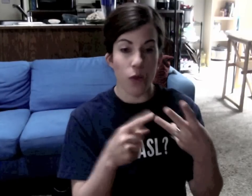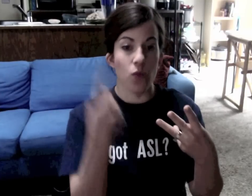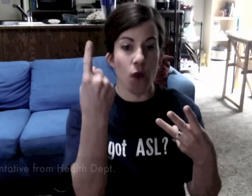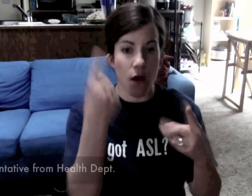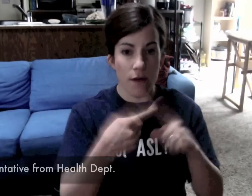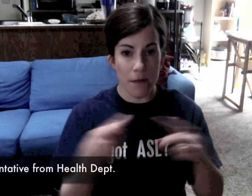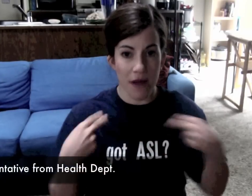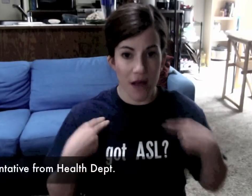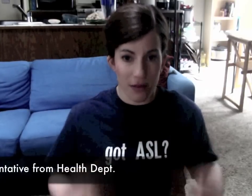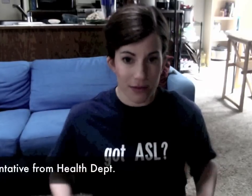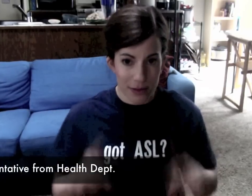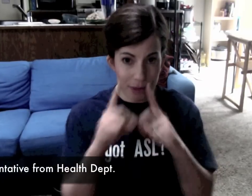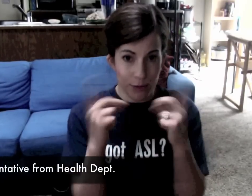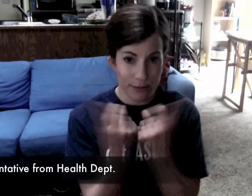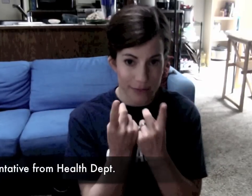3) 1 Representative from Health Dept.